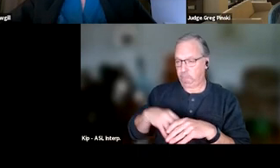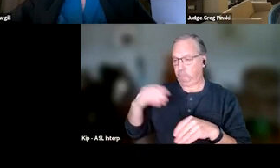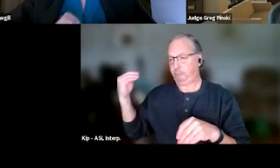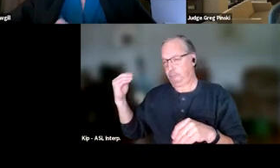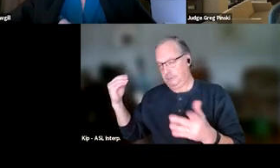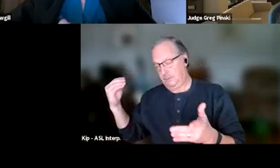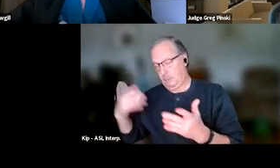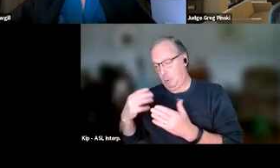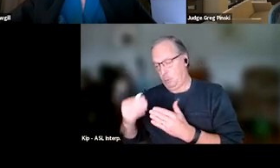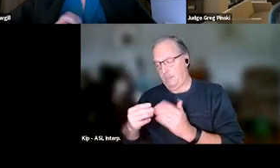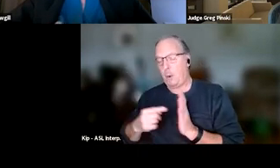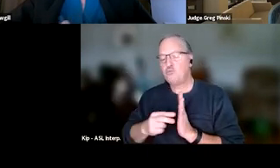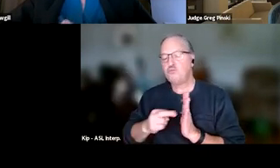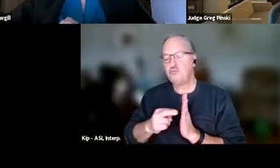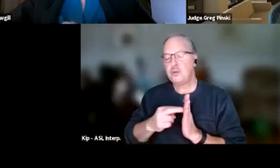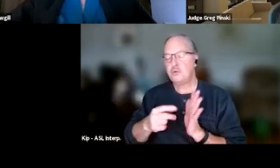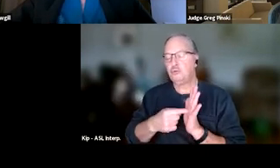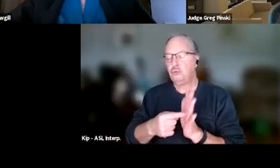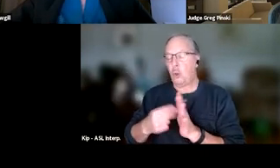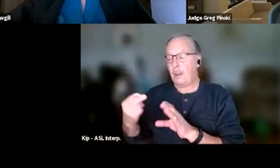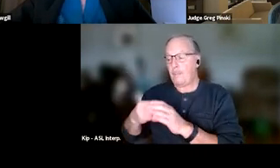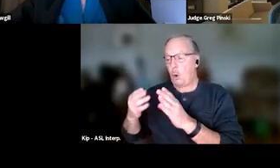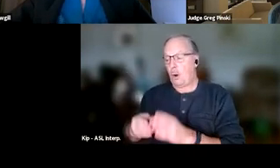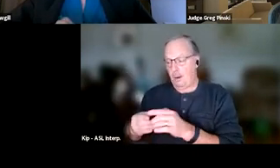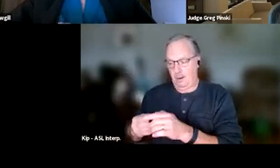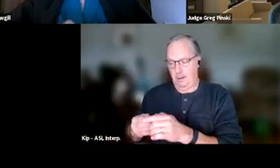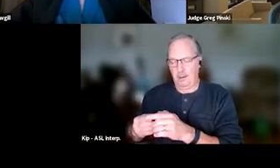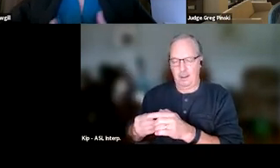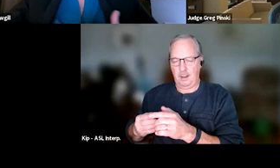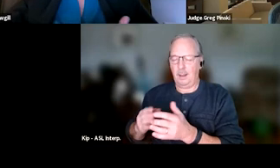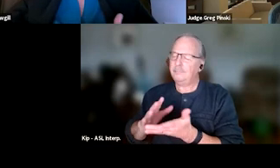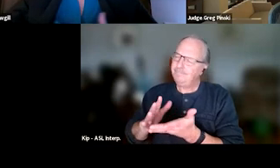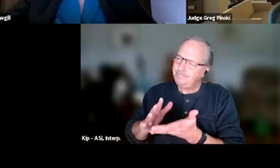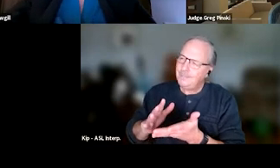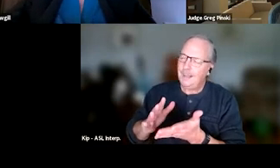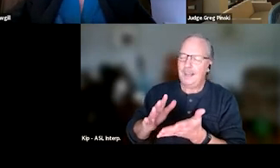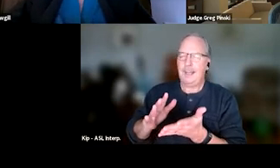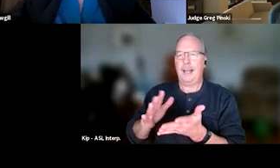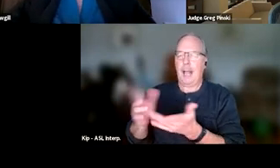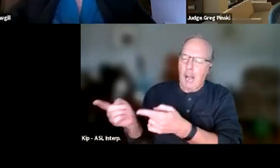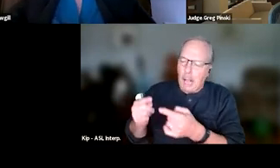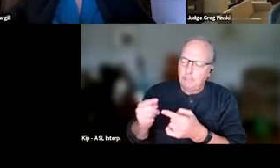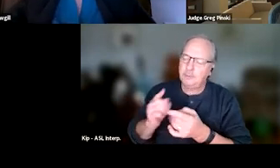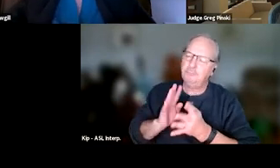research has shown that participant in program outcomes are poor. Because it makes sense, right? Treatment courts are not easy.